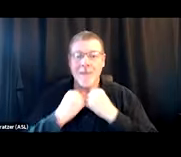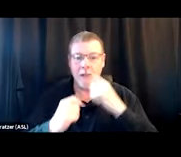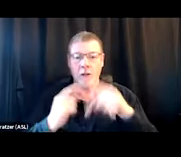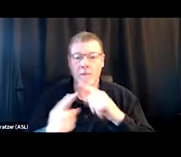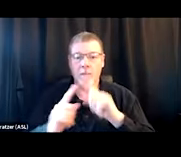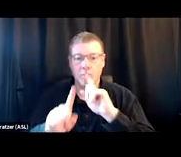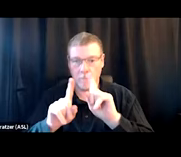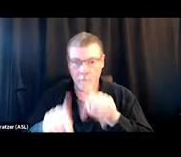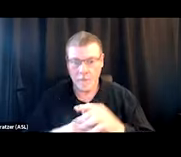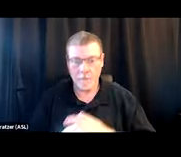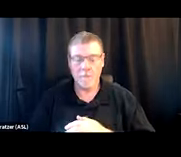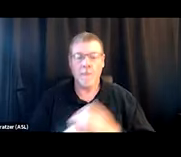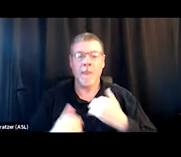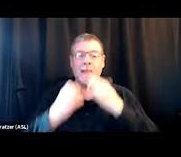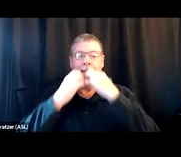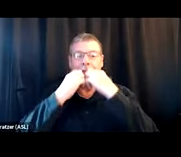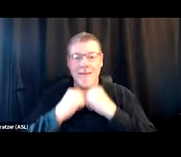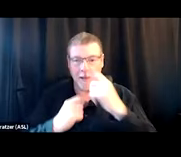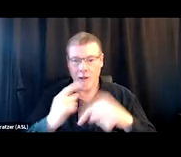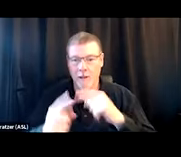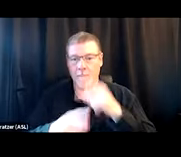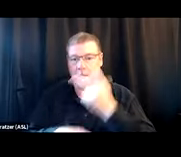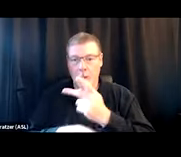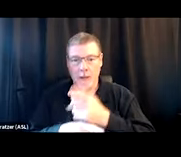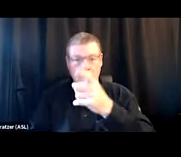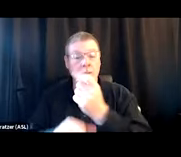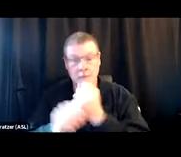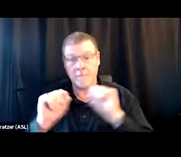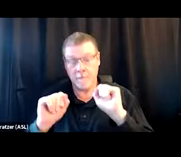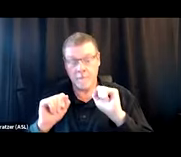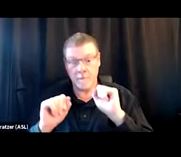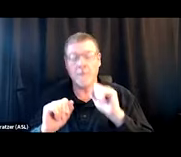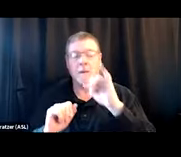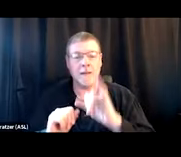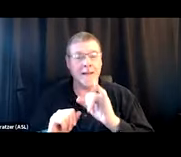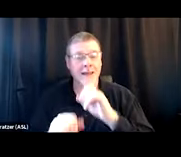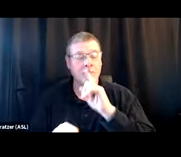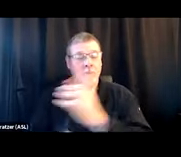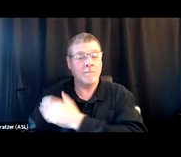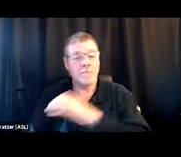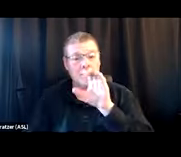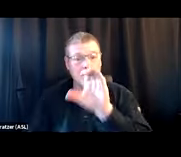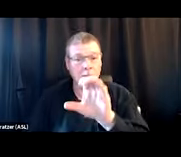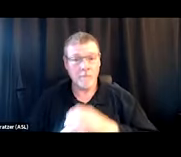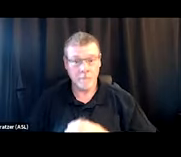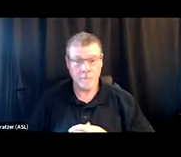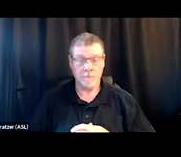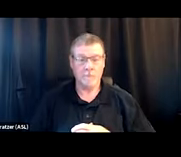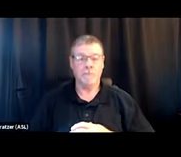we care about keeping you safe, and we're gonna learn how to do that," can be pretty powerful. If you have the ability,